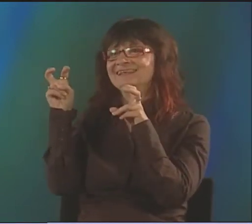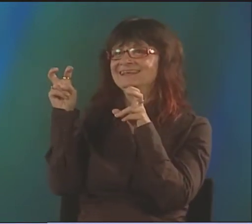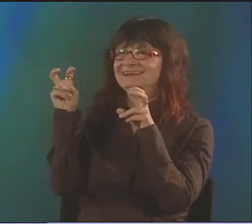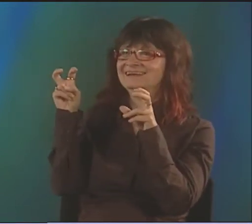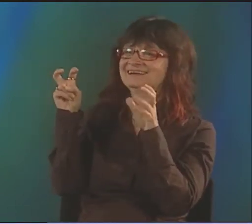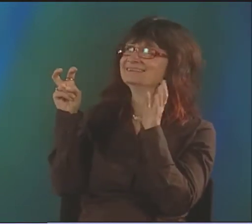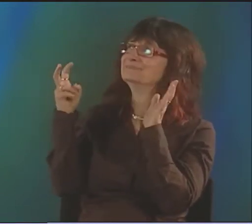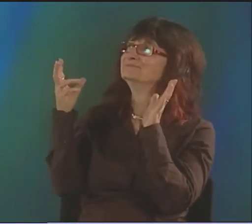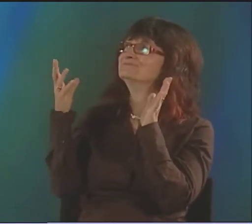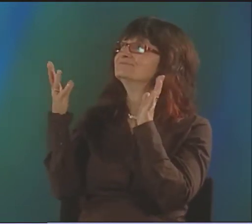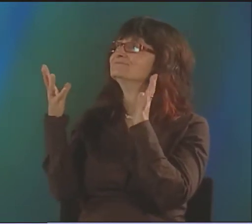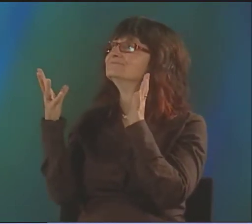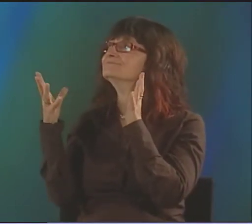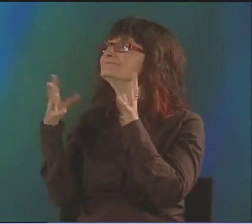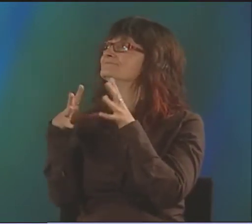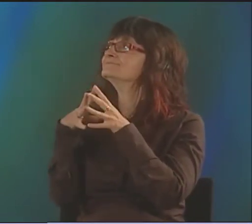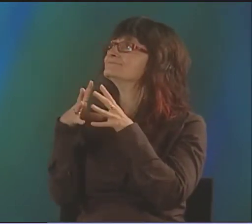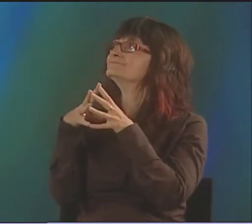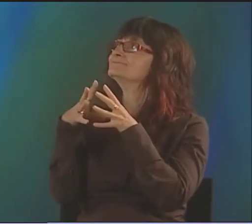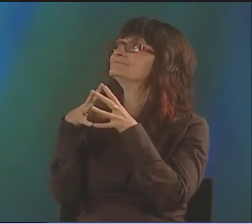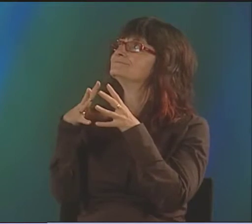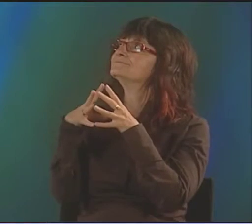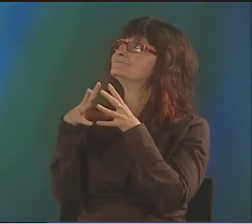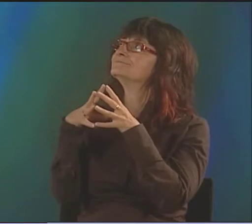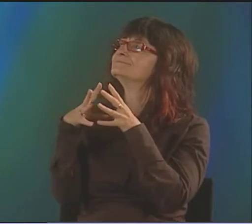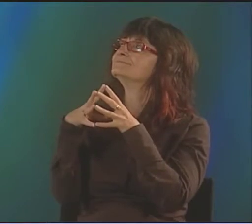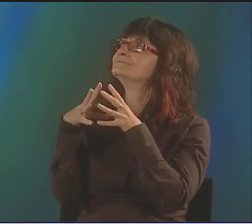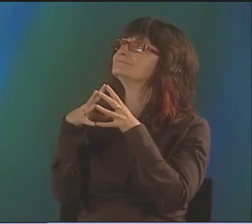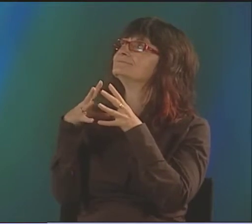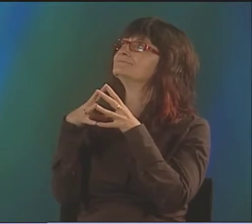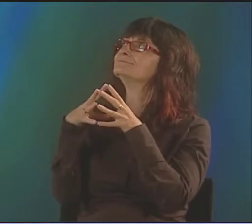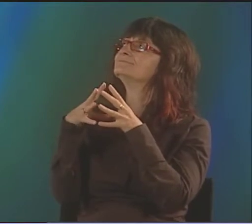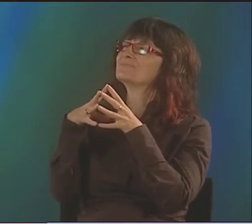SOMETIMES KENNY WAS "TOO HEARING."